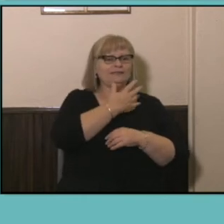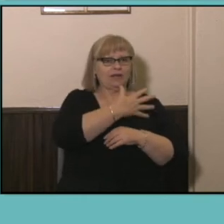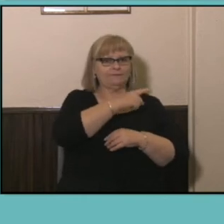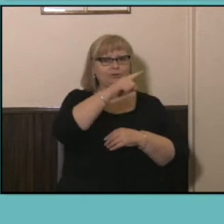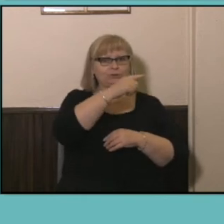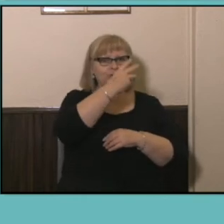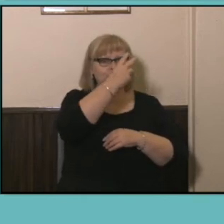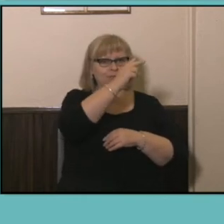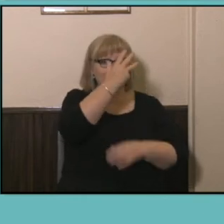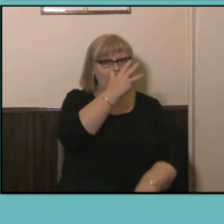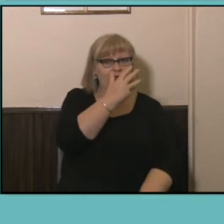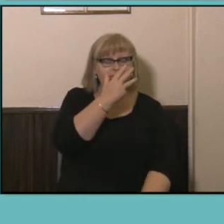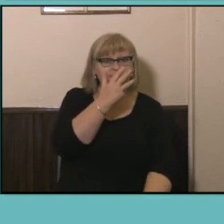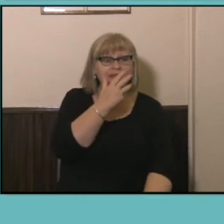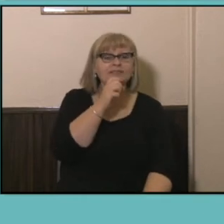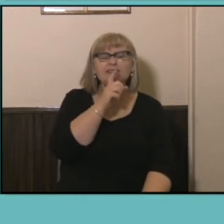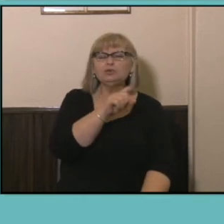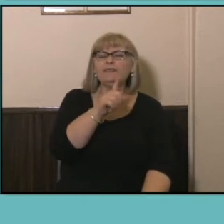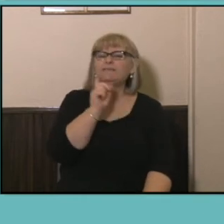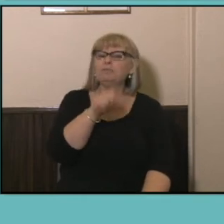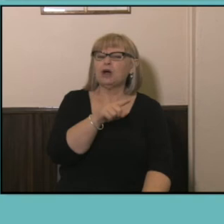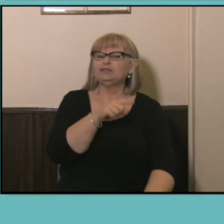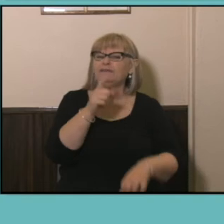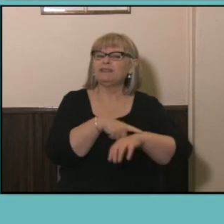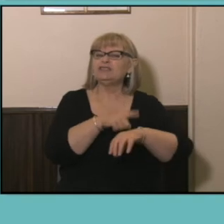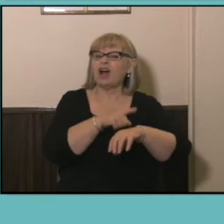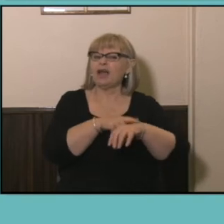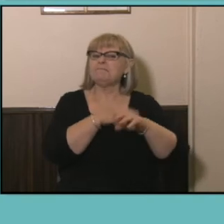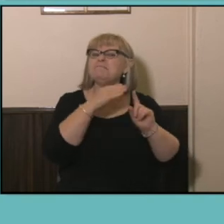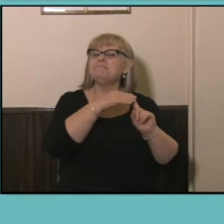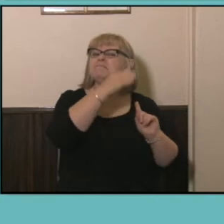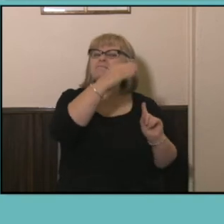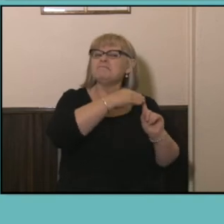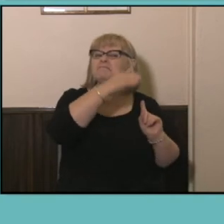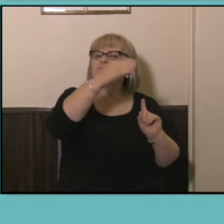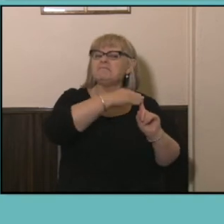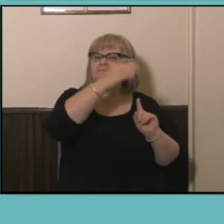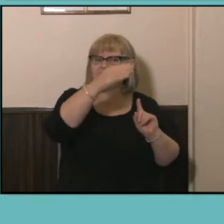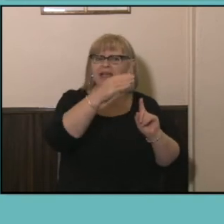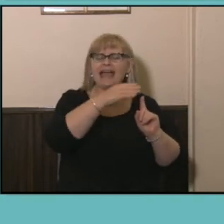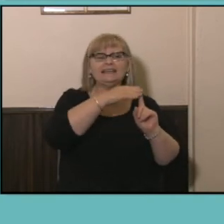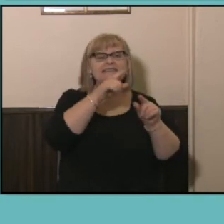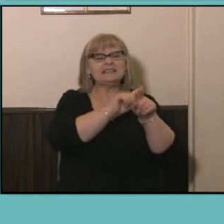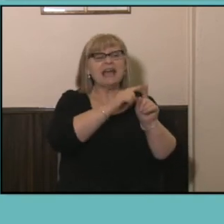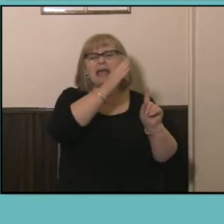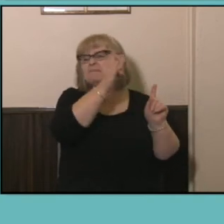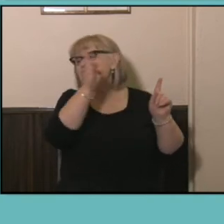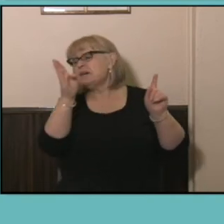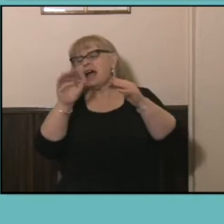and doesn't drop below that level for men until they start to transition to retirement or to retire. Whereas for women there's an early peak